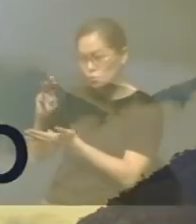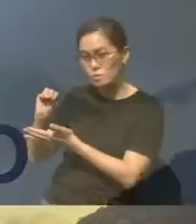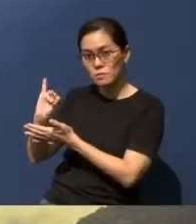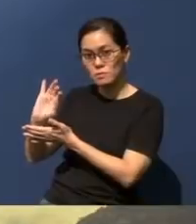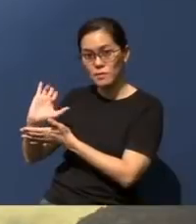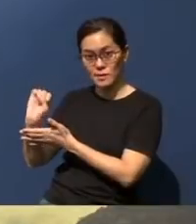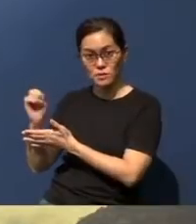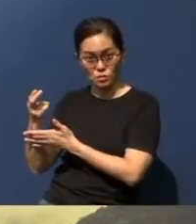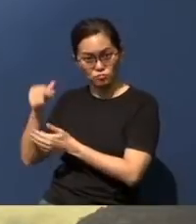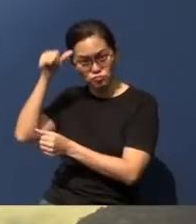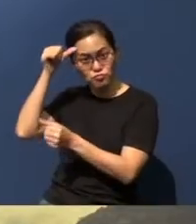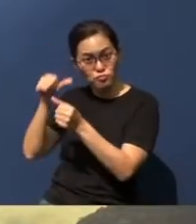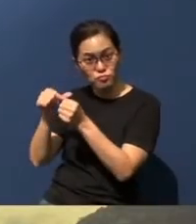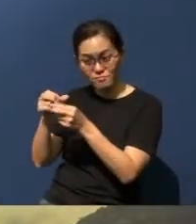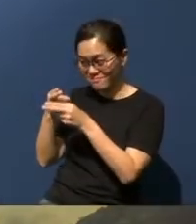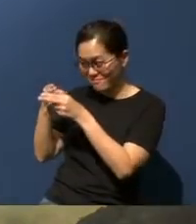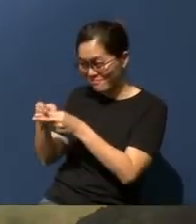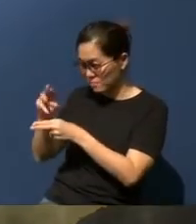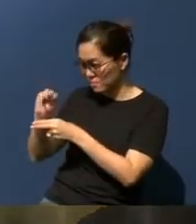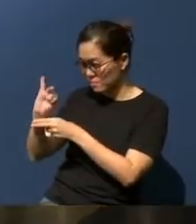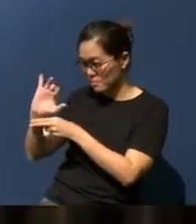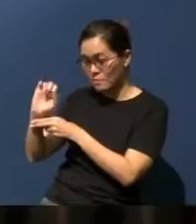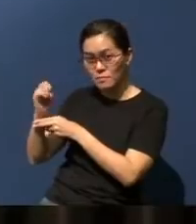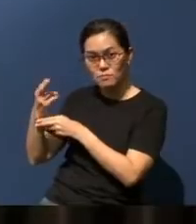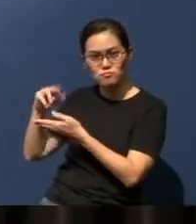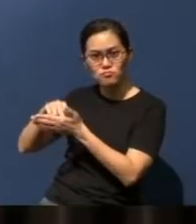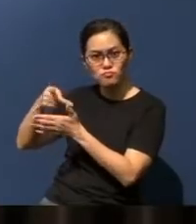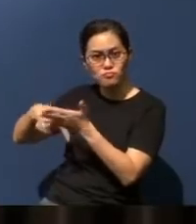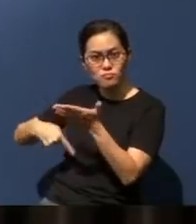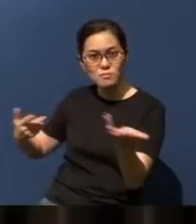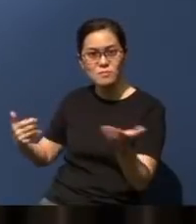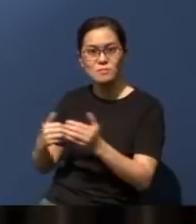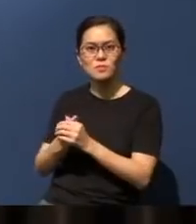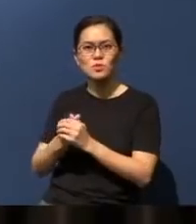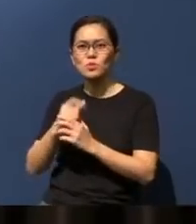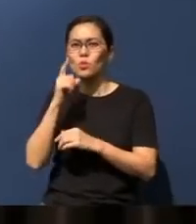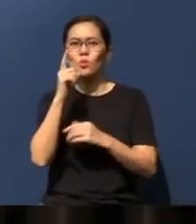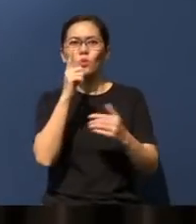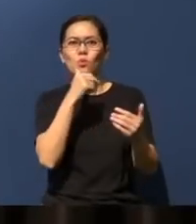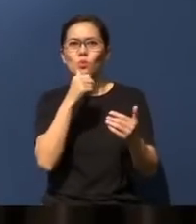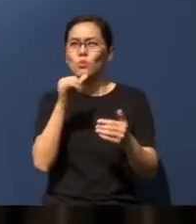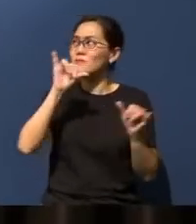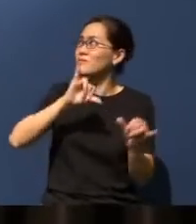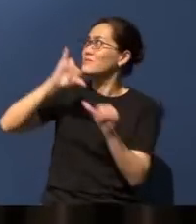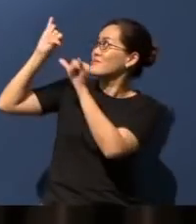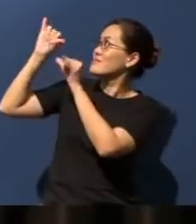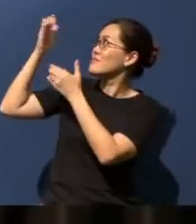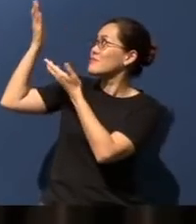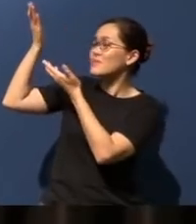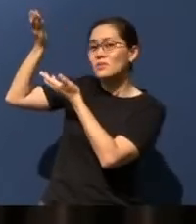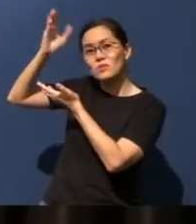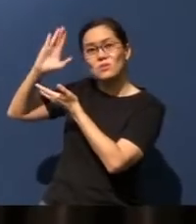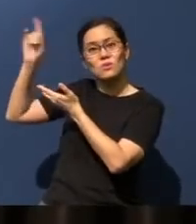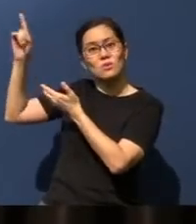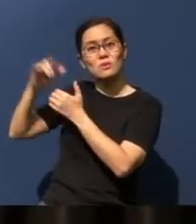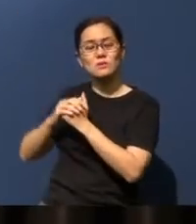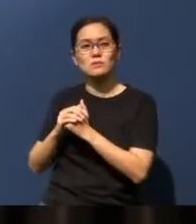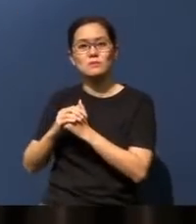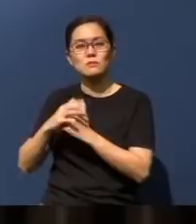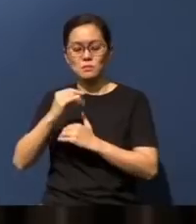Micah - the name Micah really means, 'Who is like the Lord?' And we have certainly come to appreciate